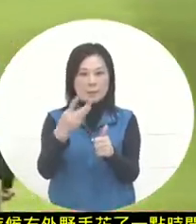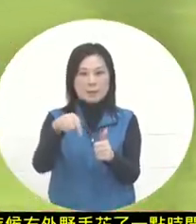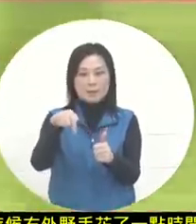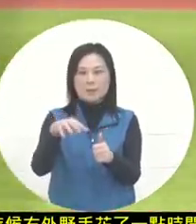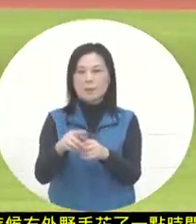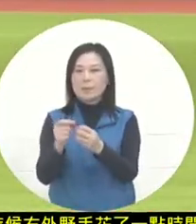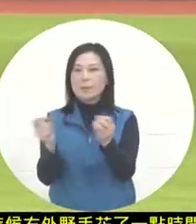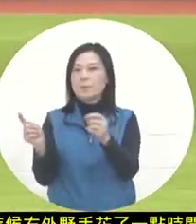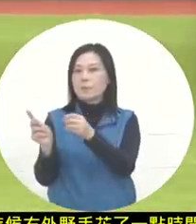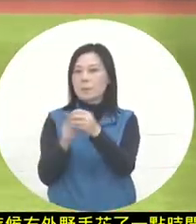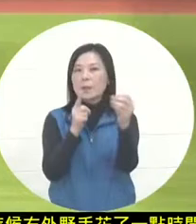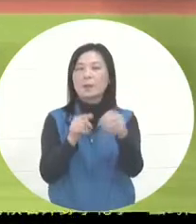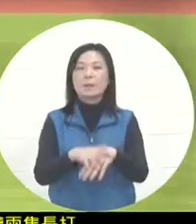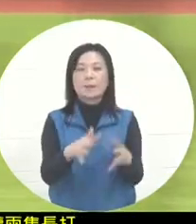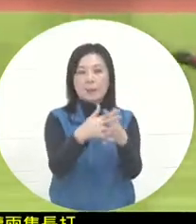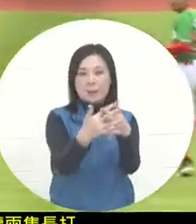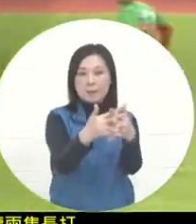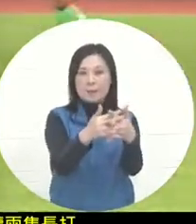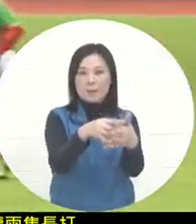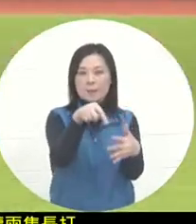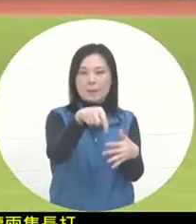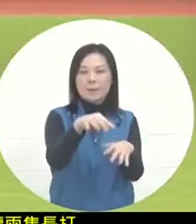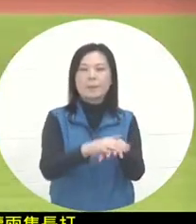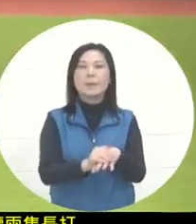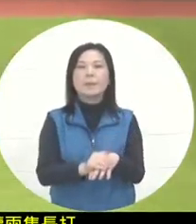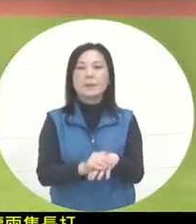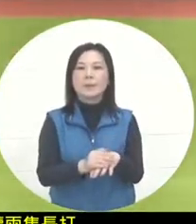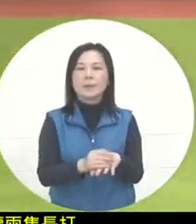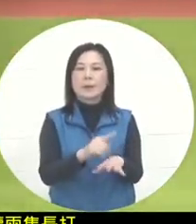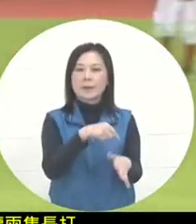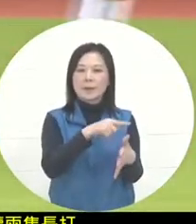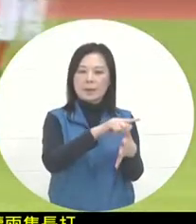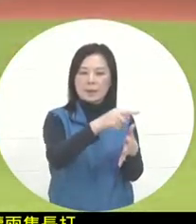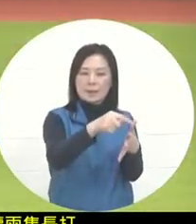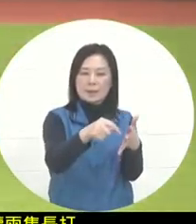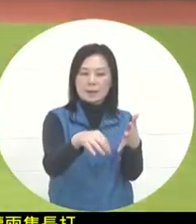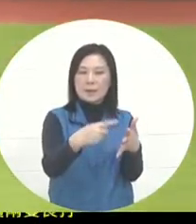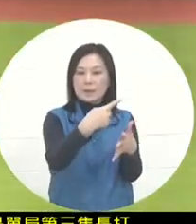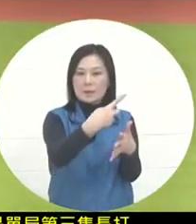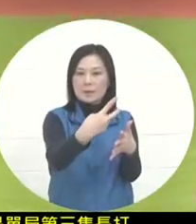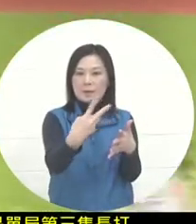The American team's front-end thrust started with Anderson CR wing. The three of them